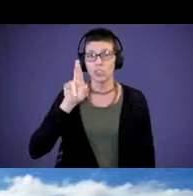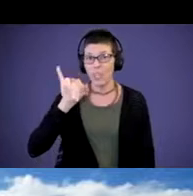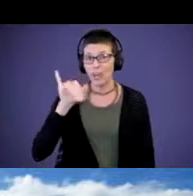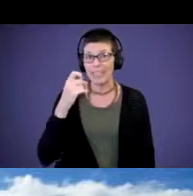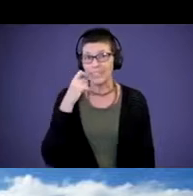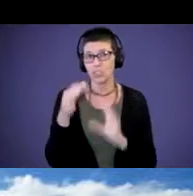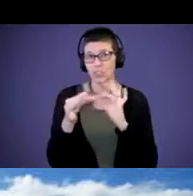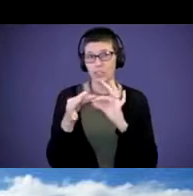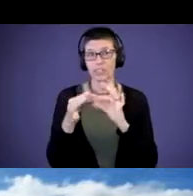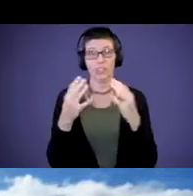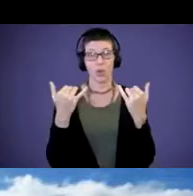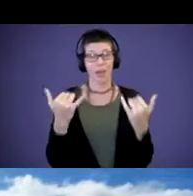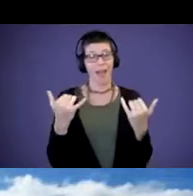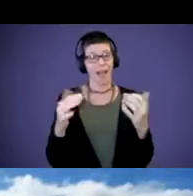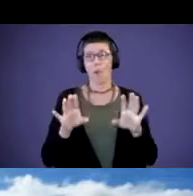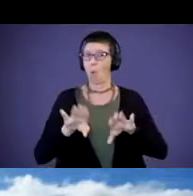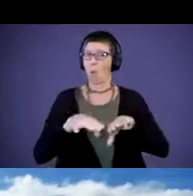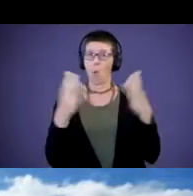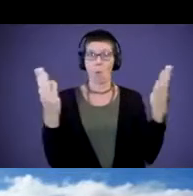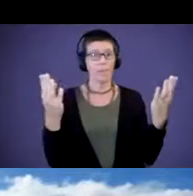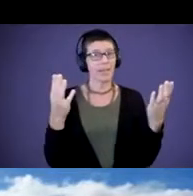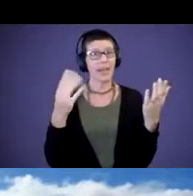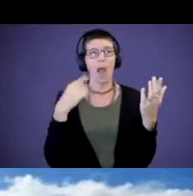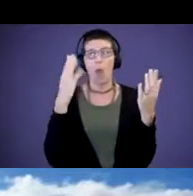this is open. I hope you spent some time kind of thinking through